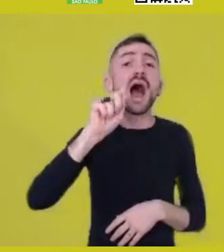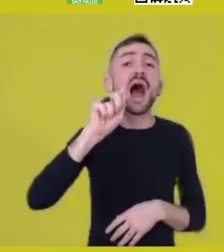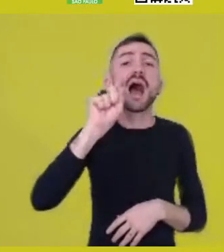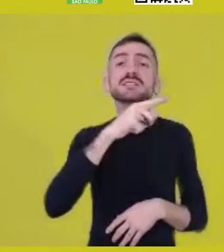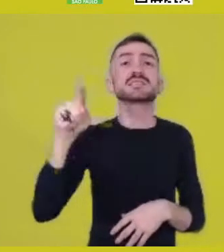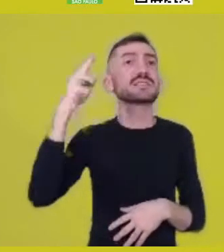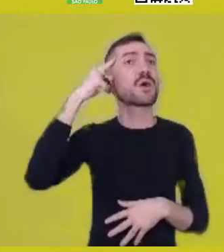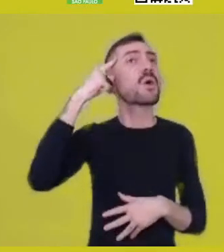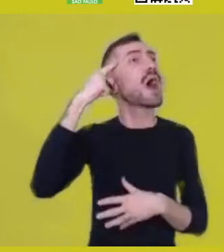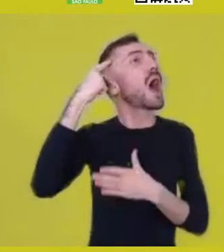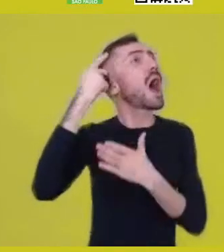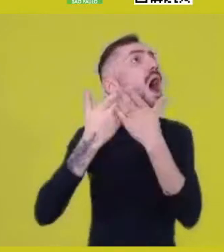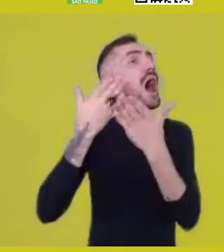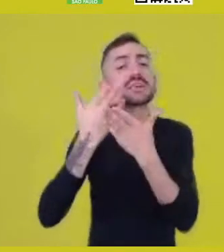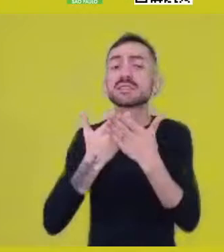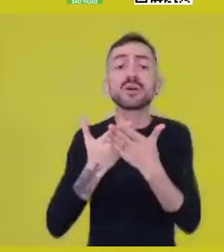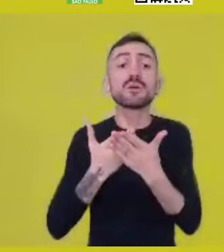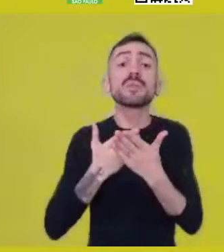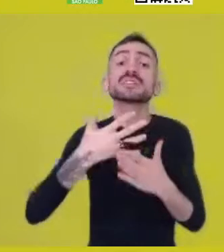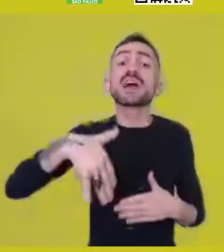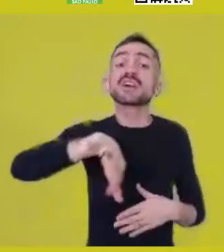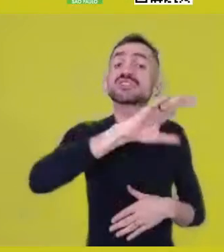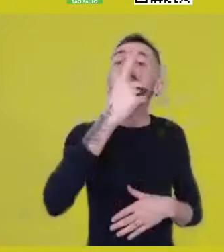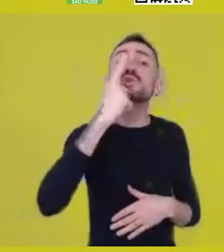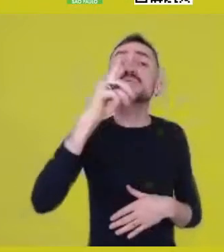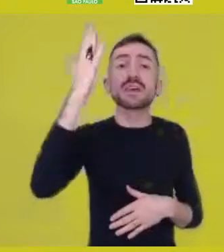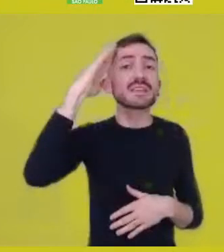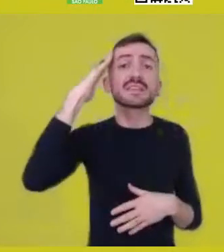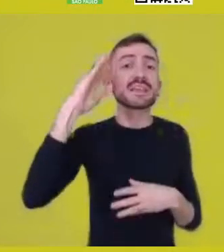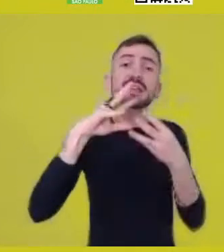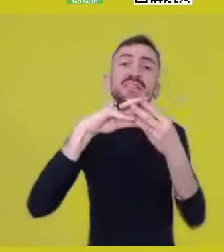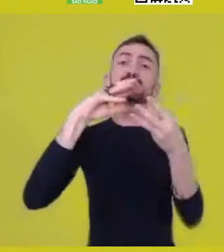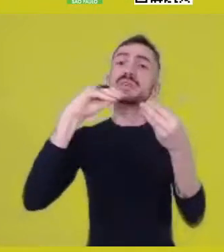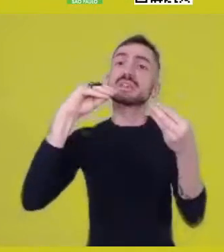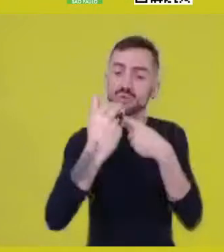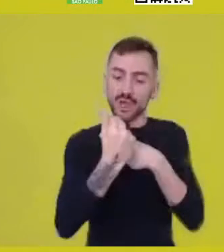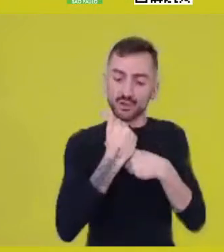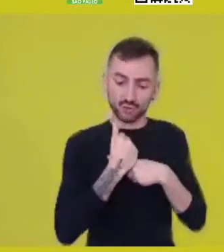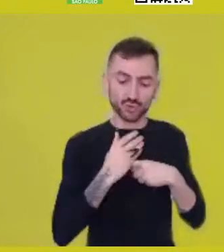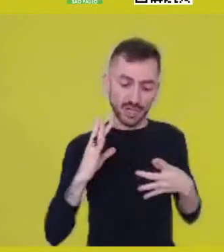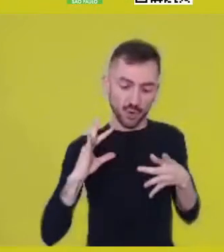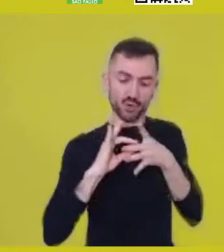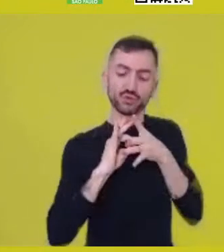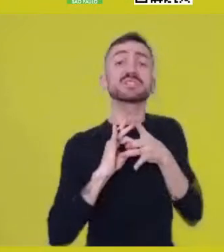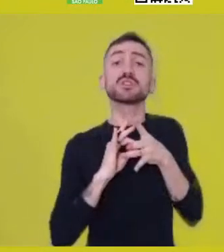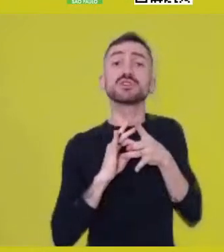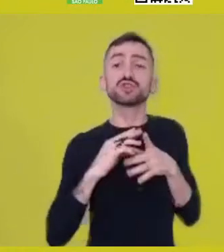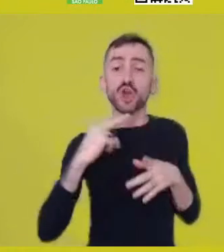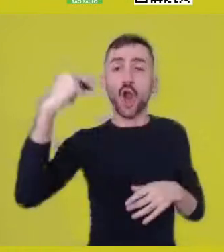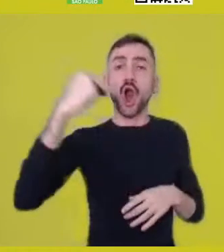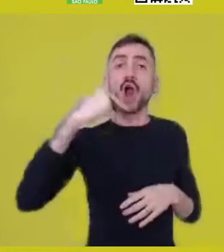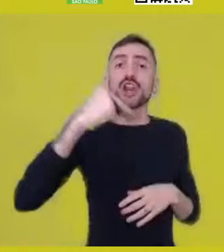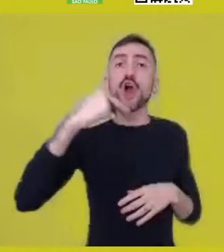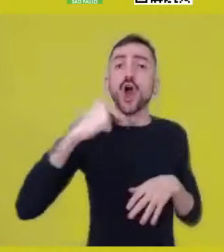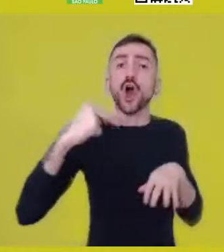the spirit as element of construction only recognizes the biologic gender, and so on and so forth. When I say I’m not gonna rape another person,